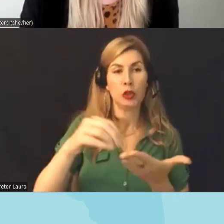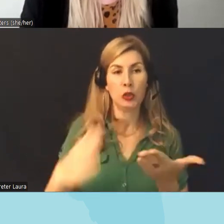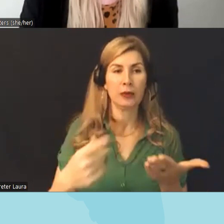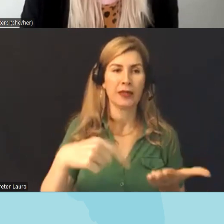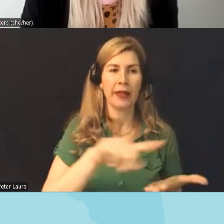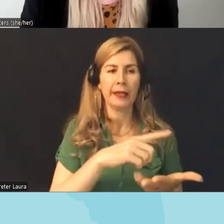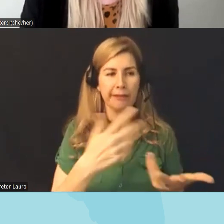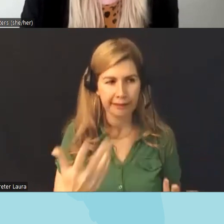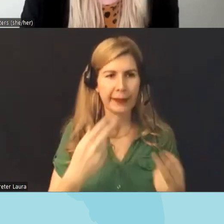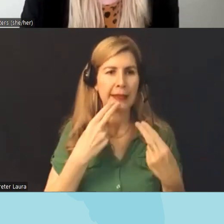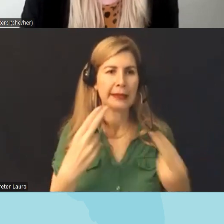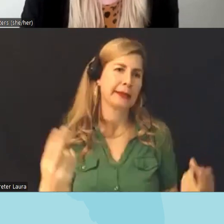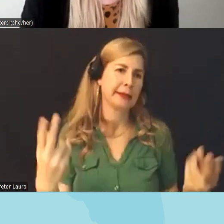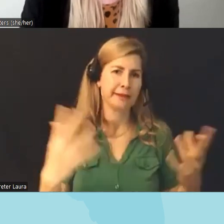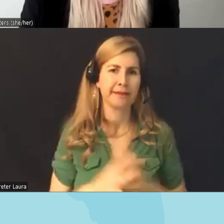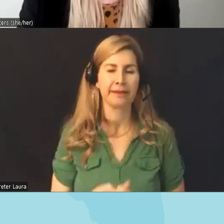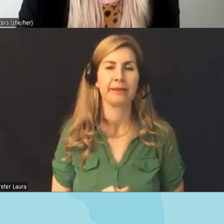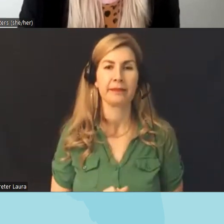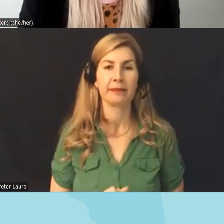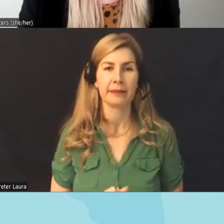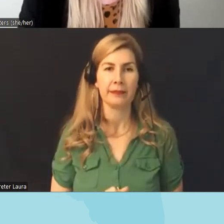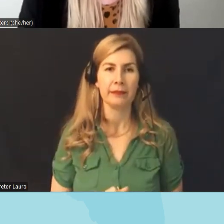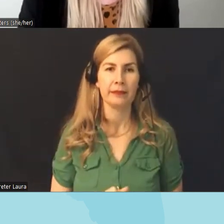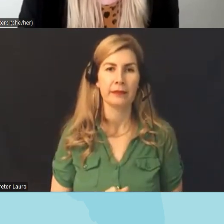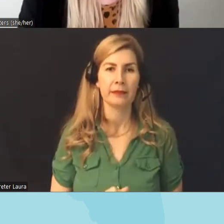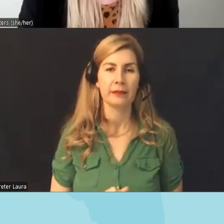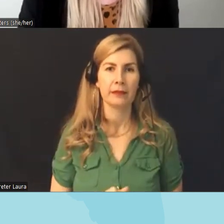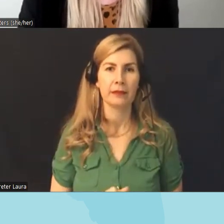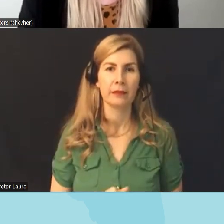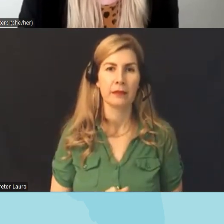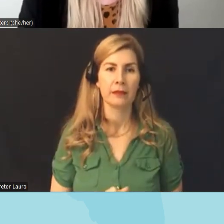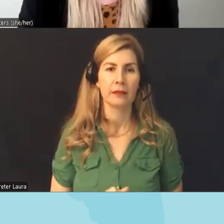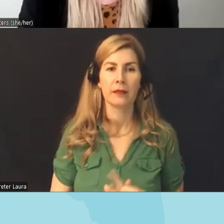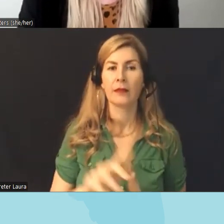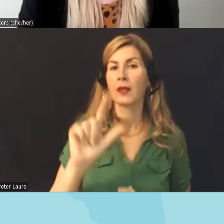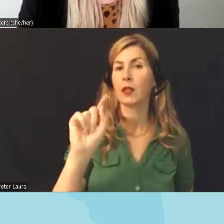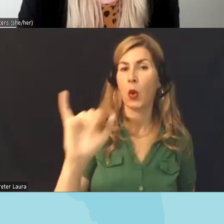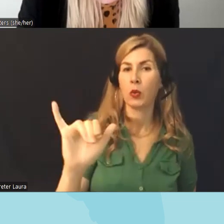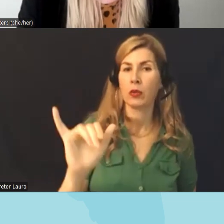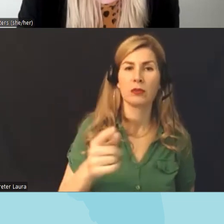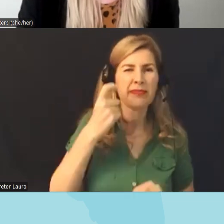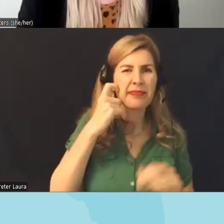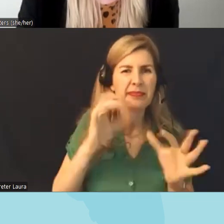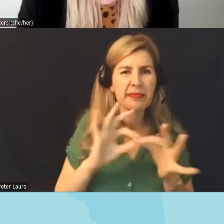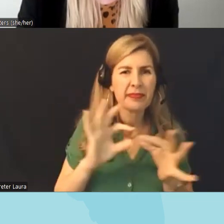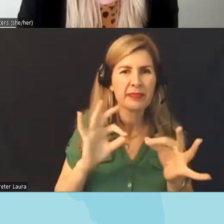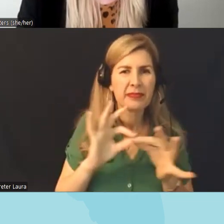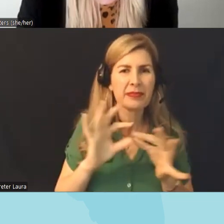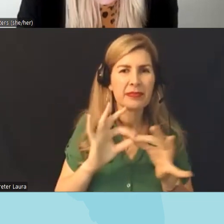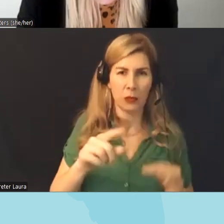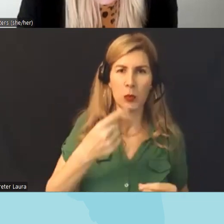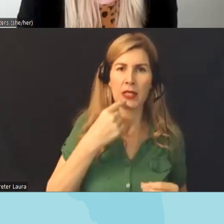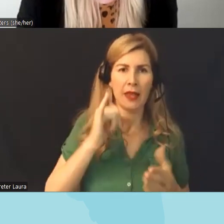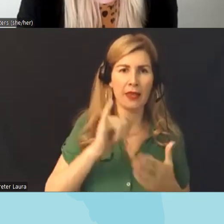that uh Tony I really like what you said about the way that sort of governmental distrust plays